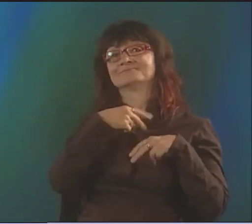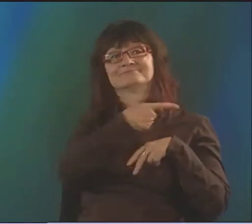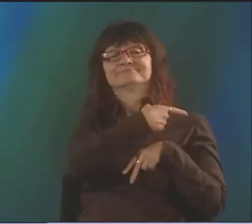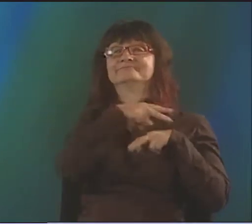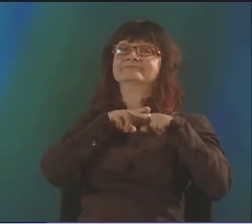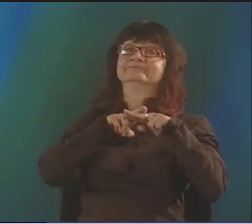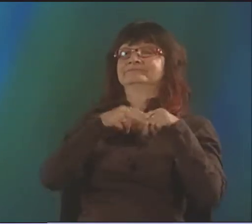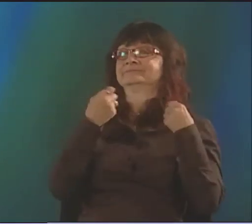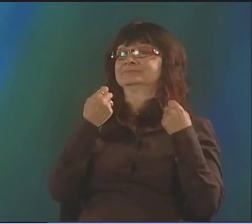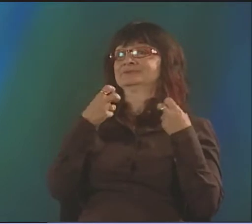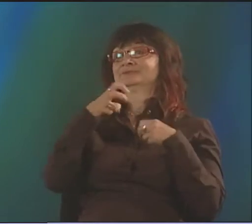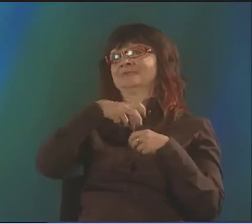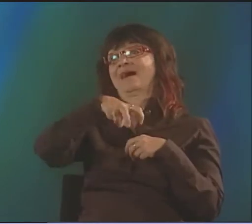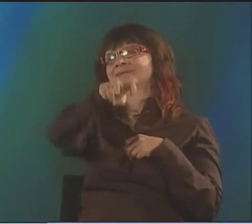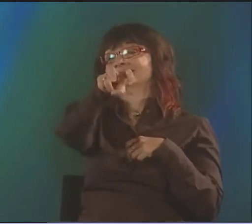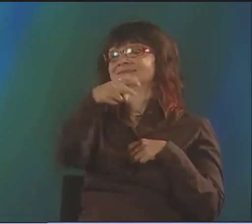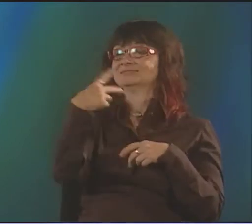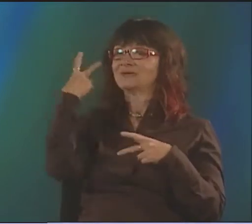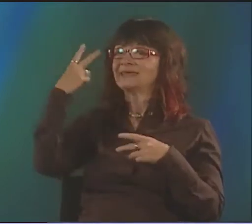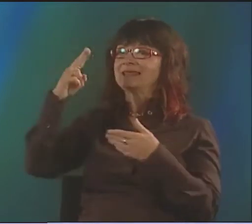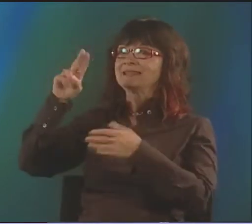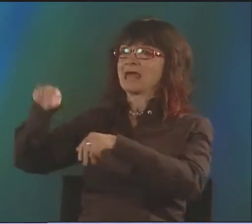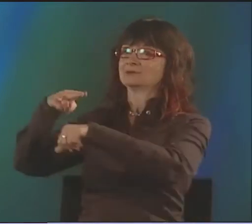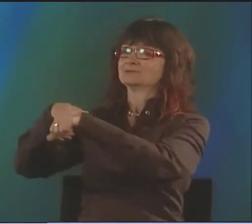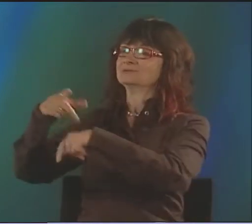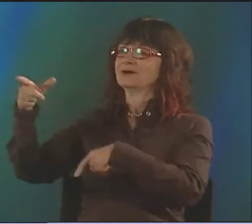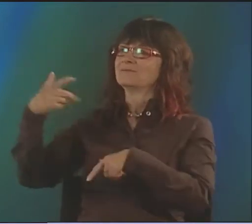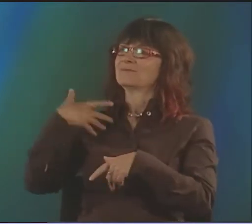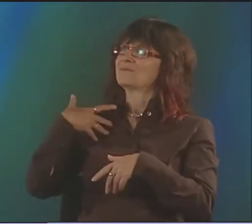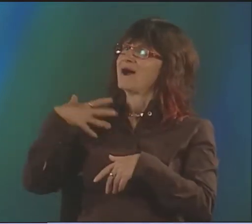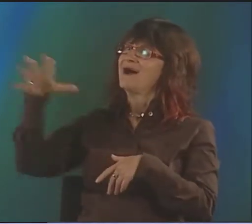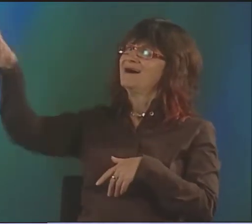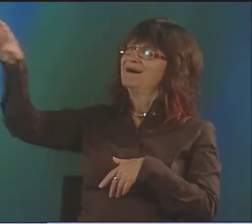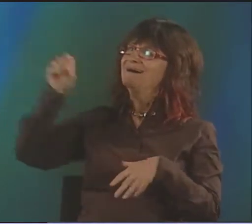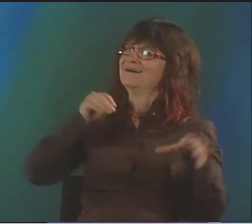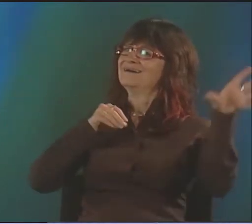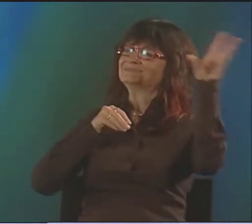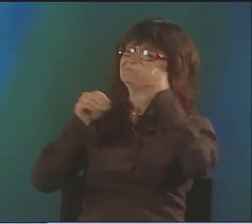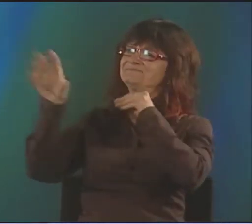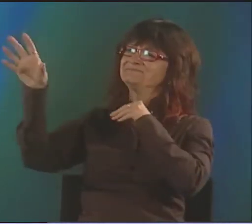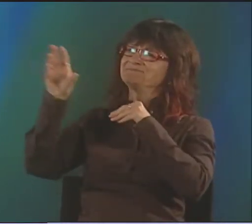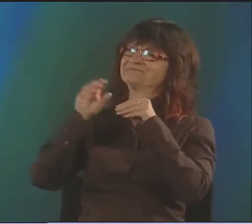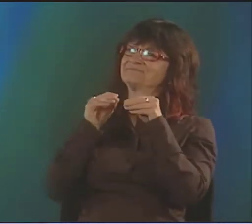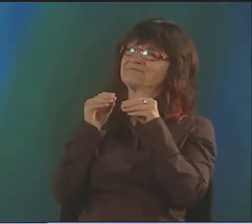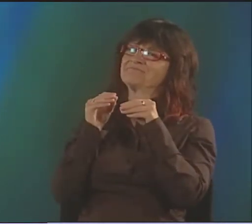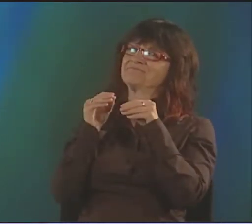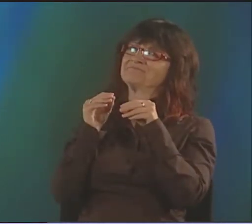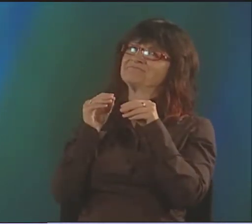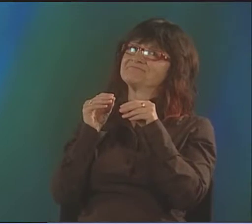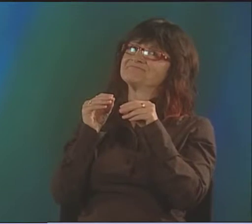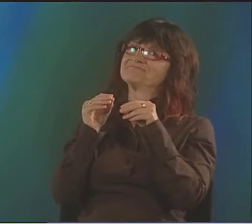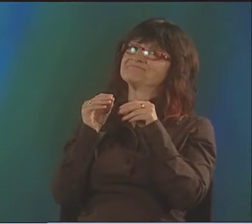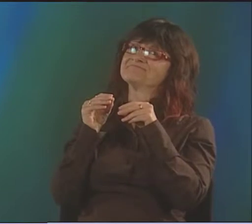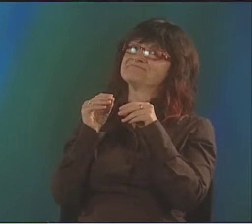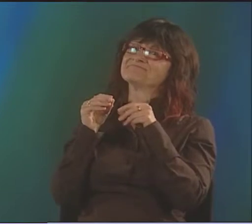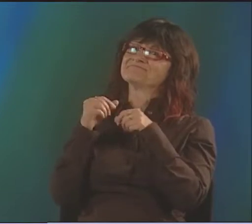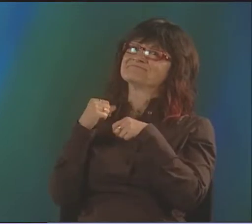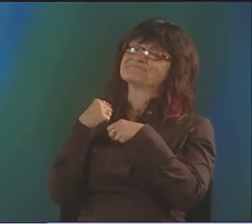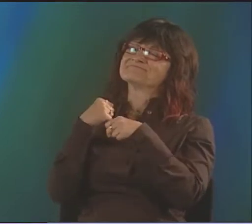SO I WAS LOOKING OUTSIDE THE WINDOWS OF THE CAR. YOU KNOW, WE'RE JUST DRIVING DOWN THE ROAD AND JUST REALLY THINKING ABOUT NATURE.